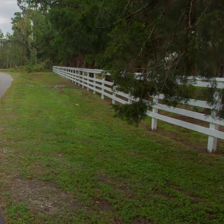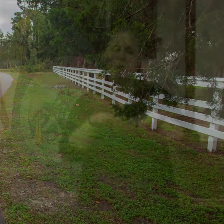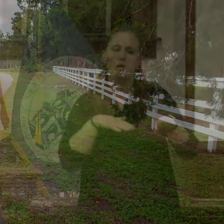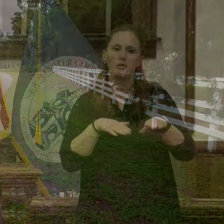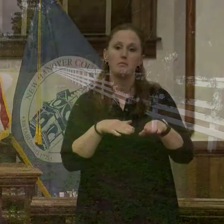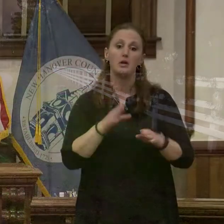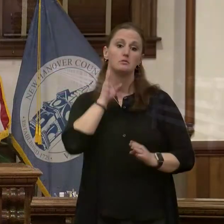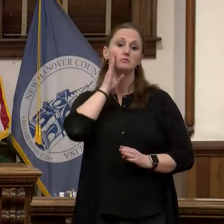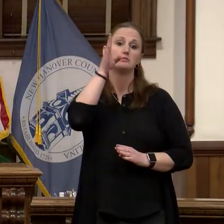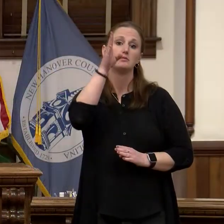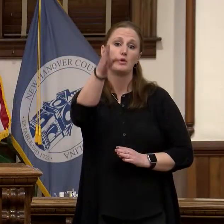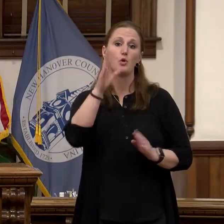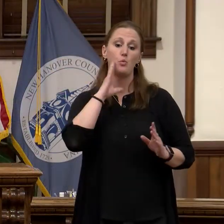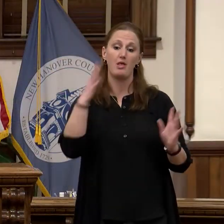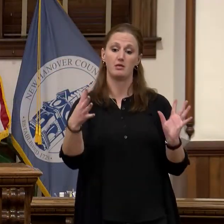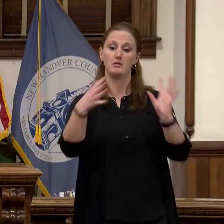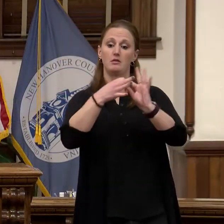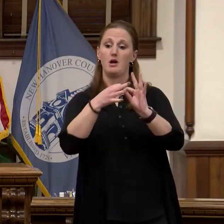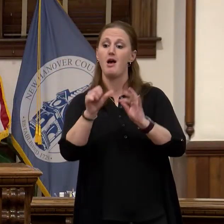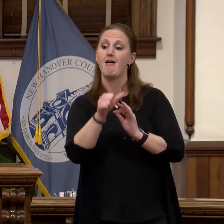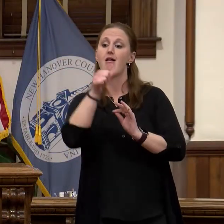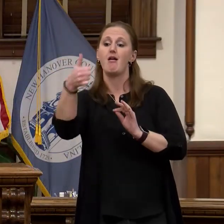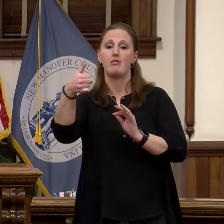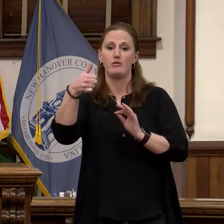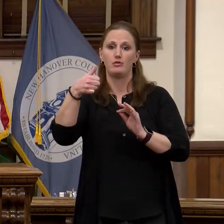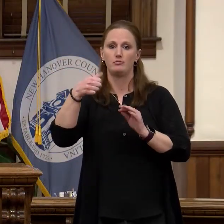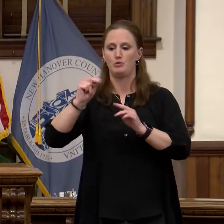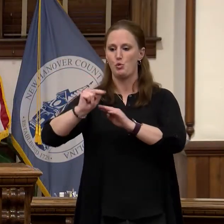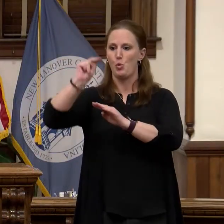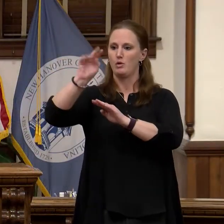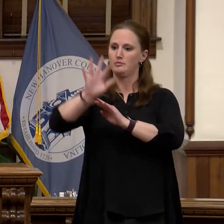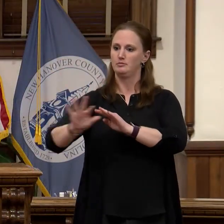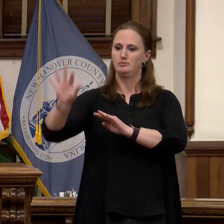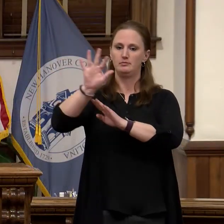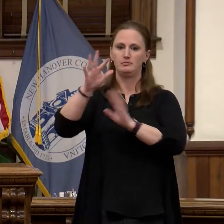Park and a long Market Street to the north. Plans are also underway for